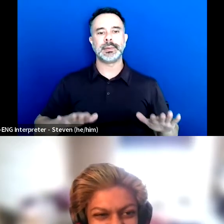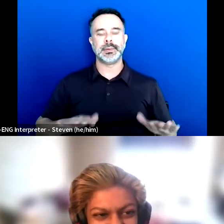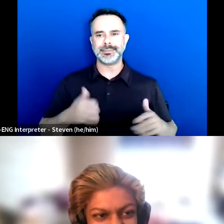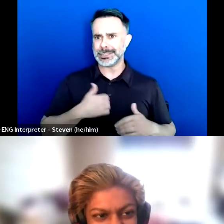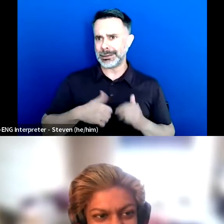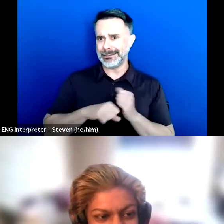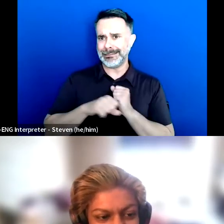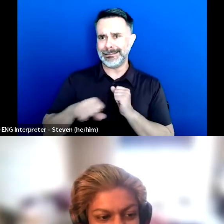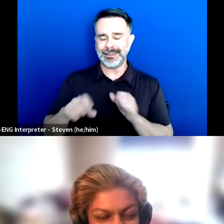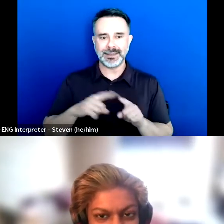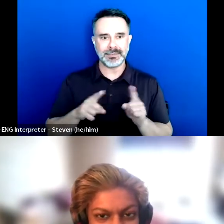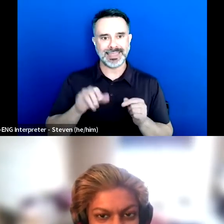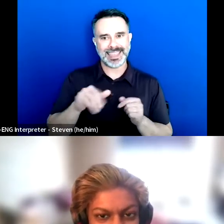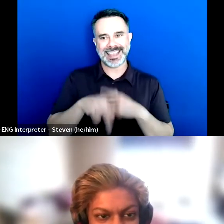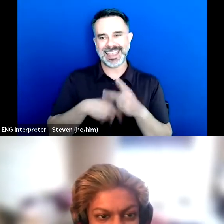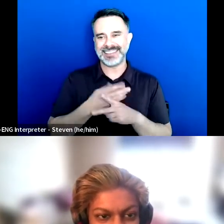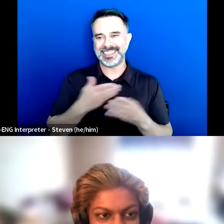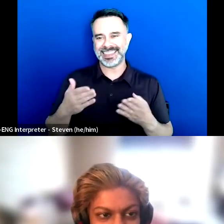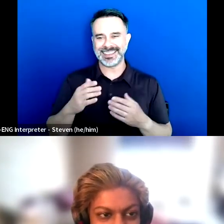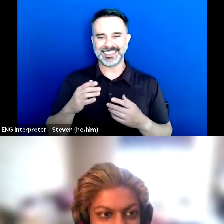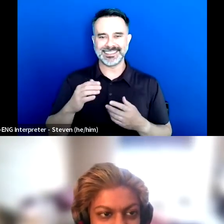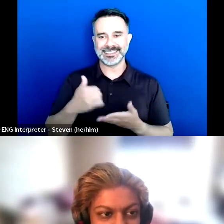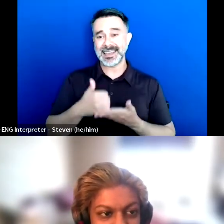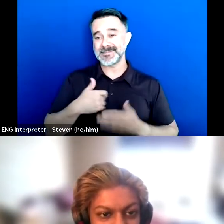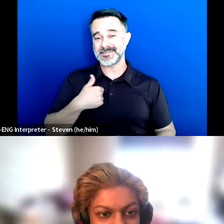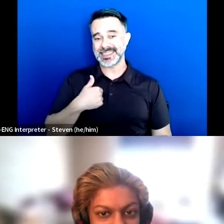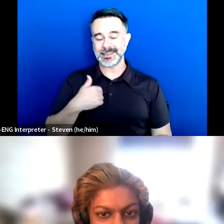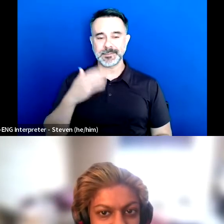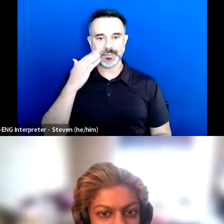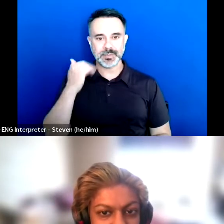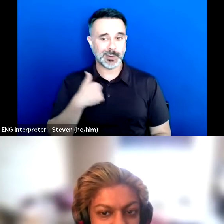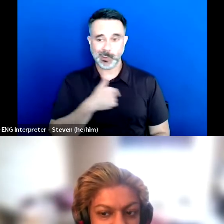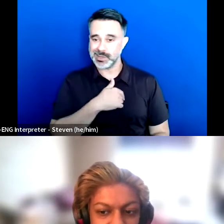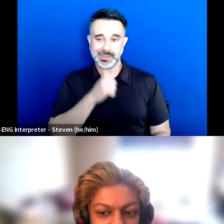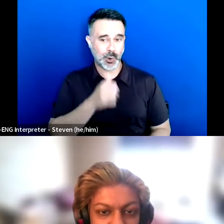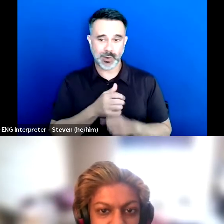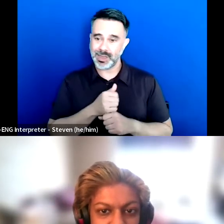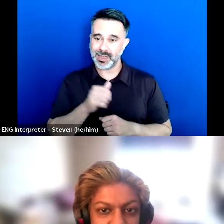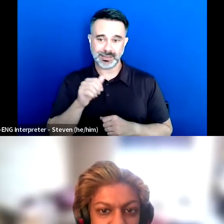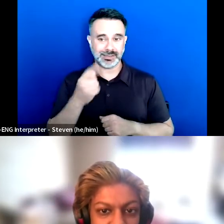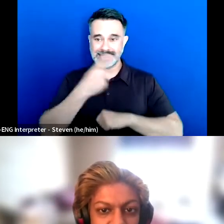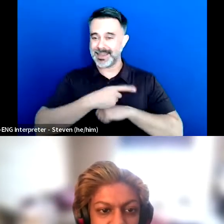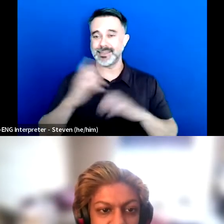But yeah, those are the kinds of things the tools that helped me because we don't get days off of being disabled and that can be really, really tiring.